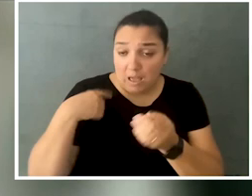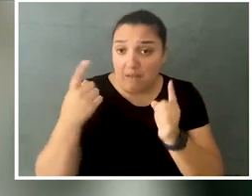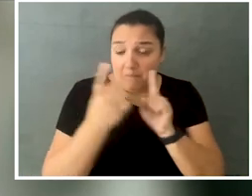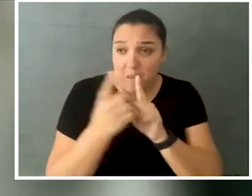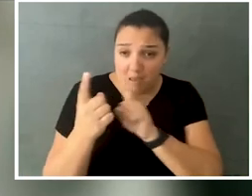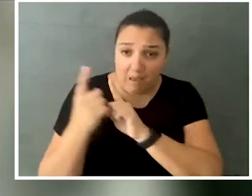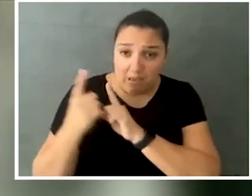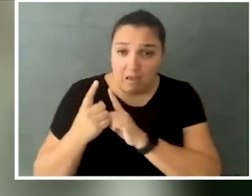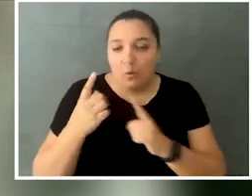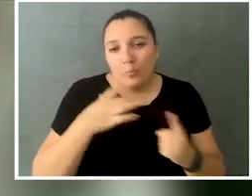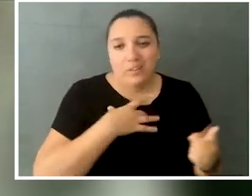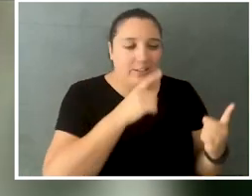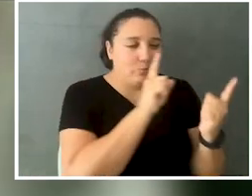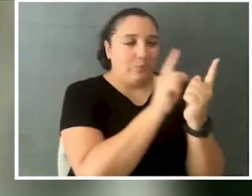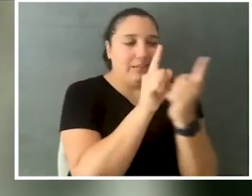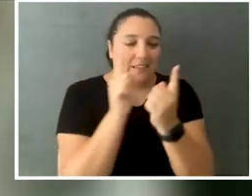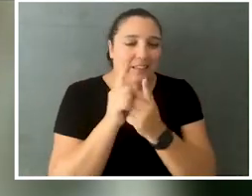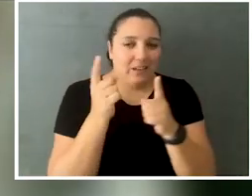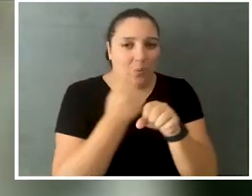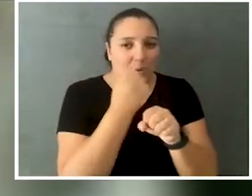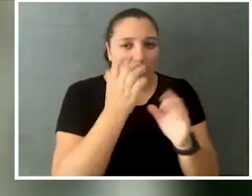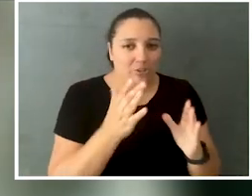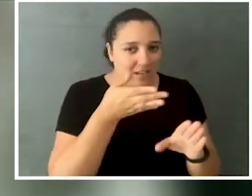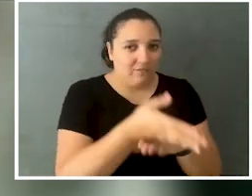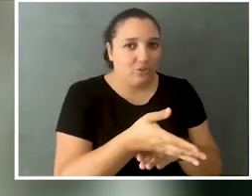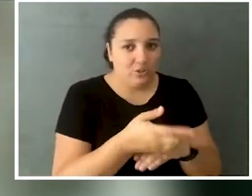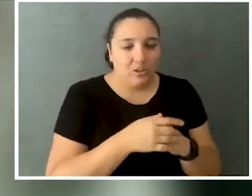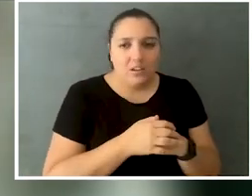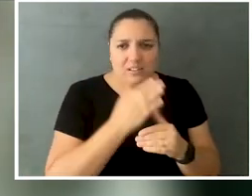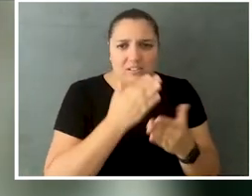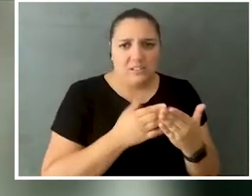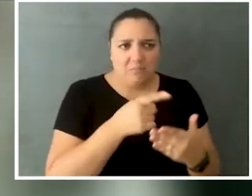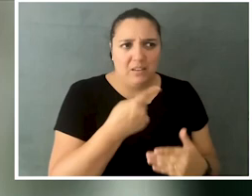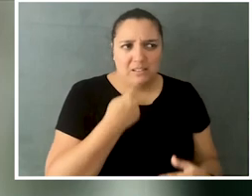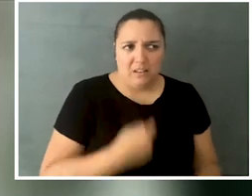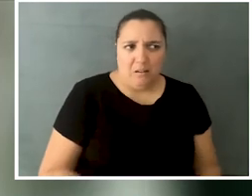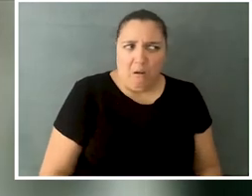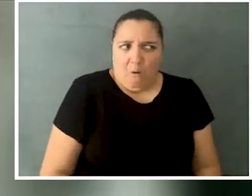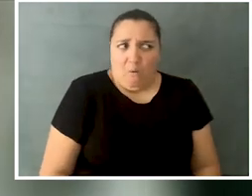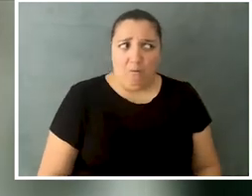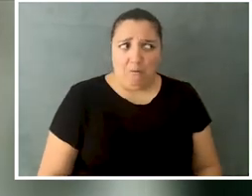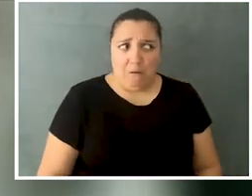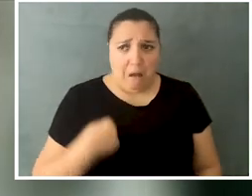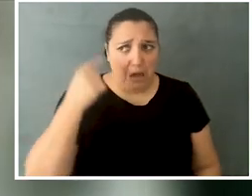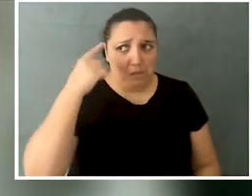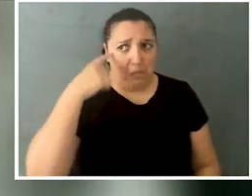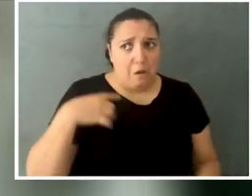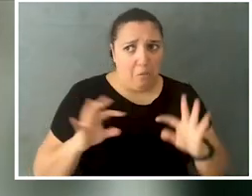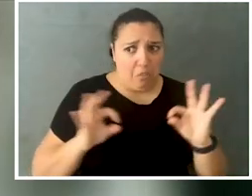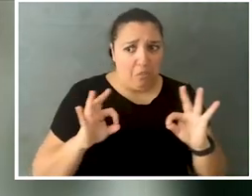because we like to meet and talk to the winners afterwards. There are a few of them who thought, "Oh, I didn't think that I'd done enough."